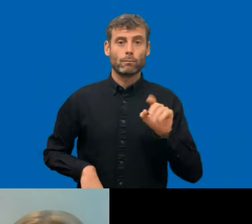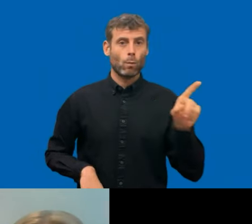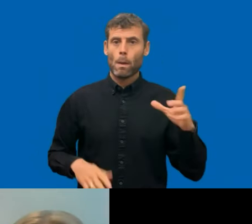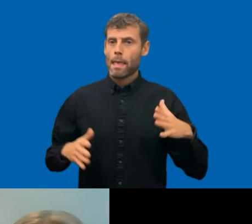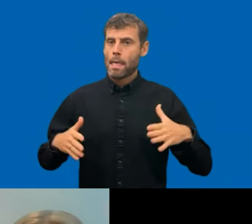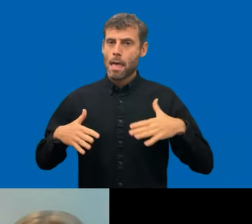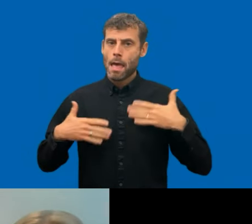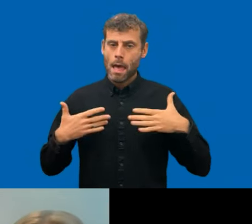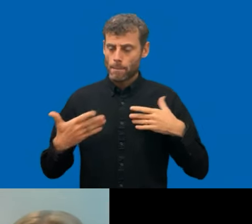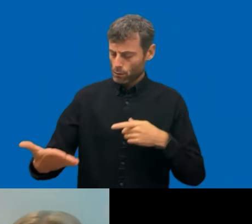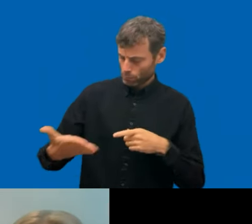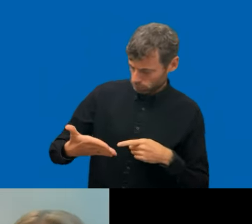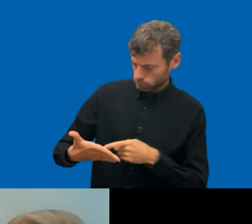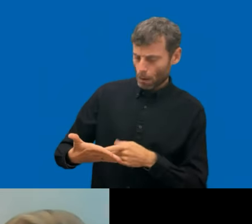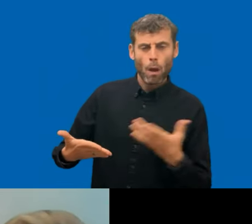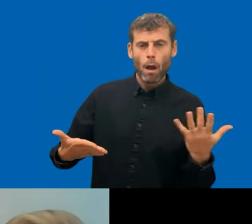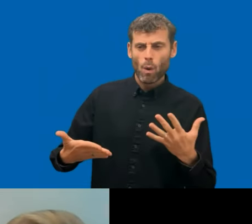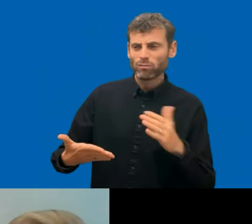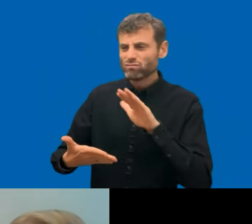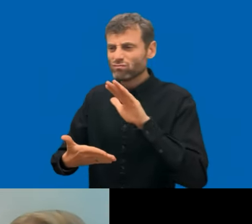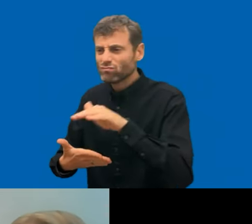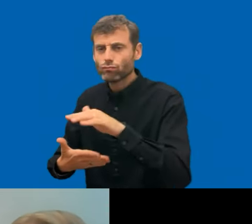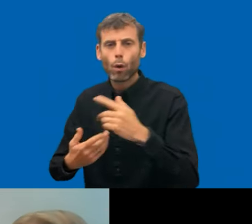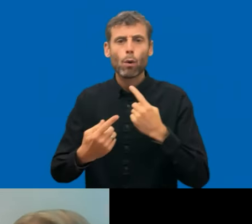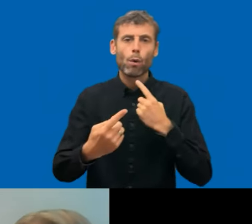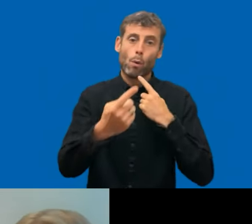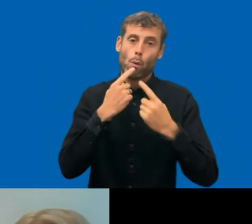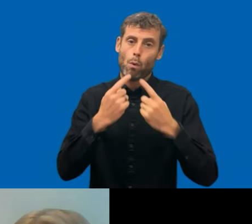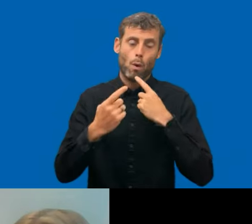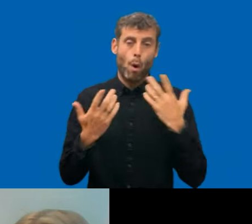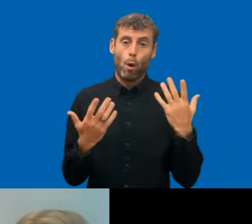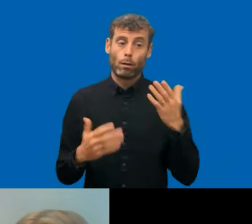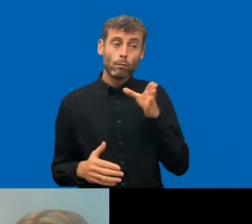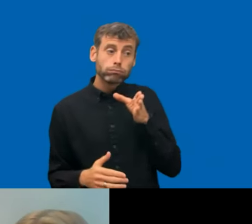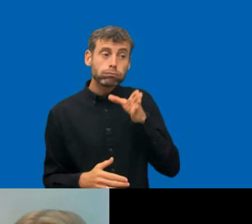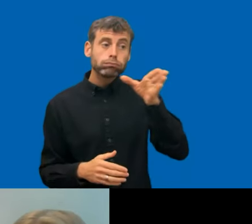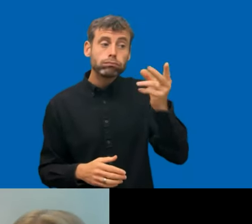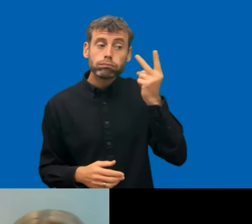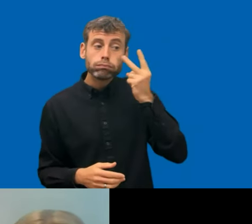try to tell them that when we come and shake out and monitor their website, or their app,